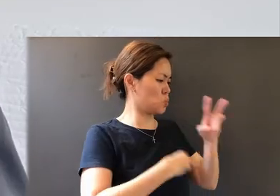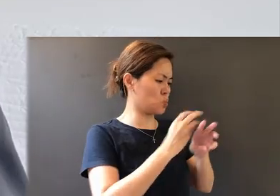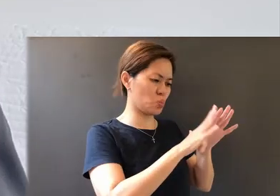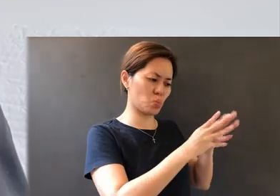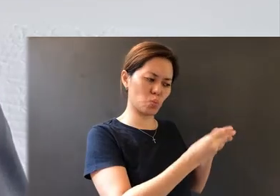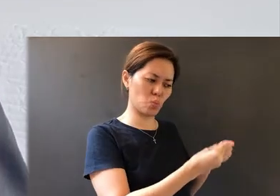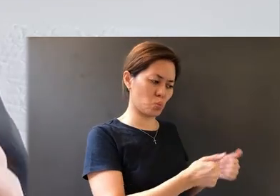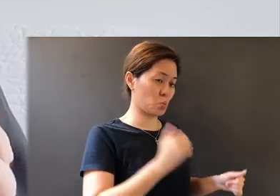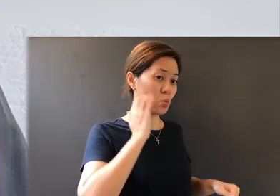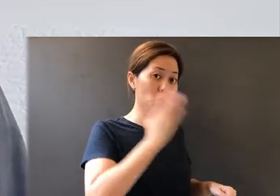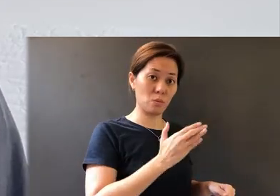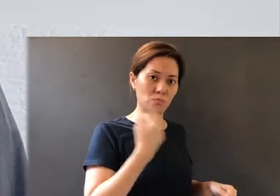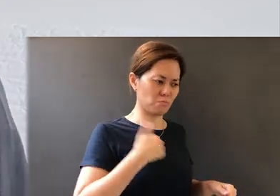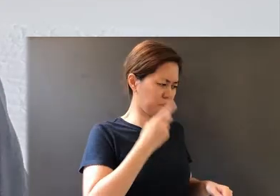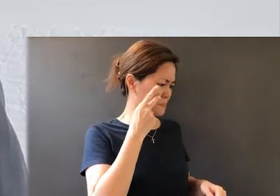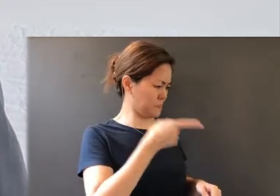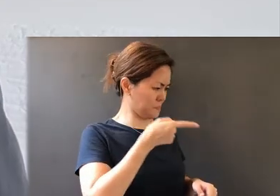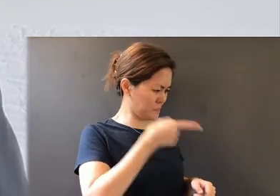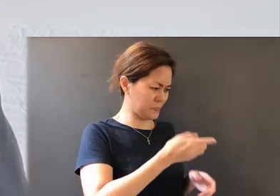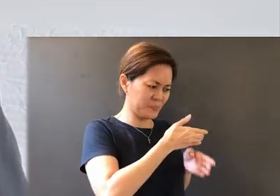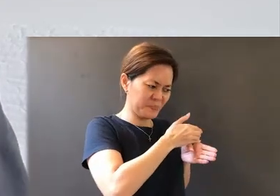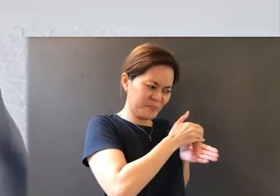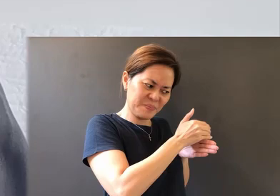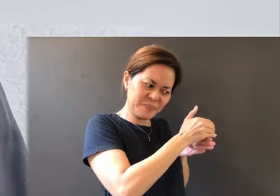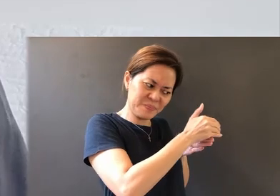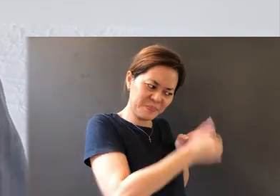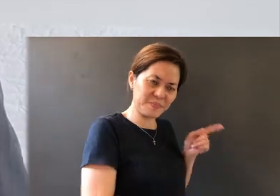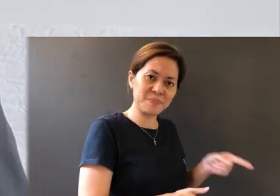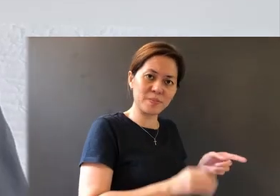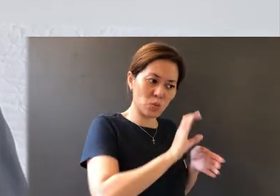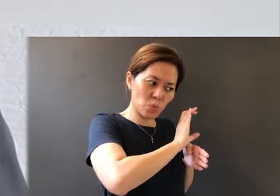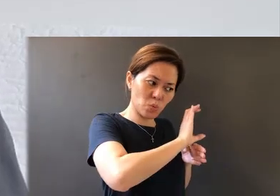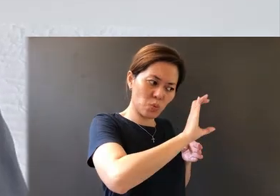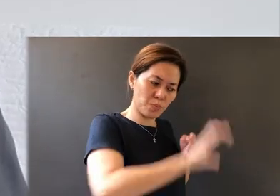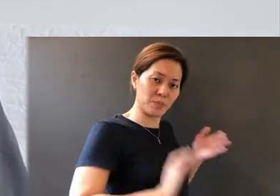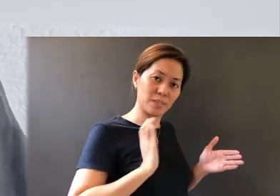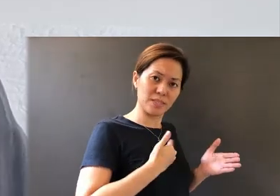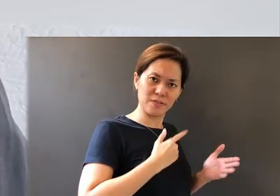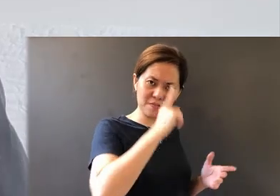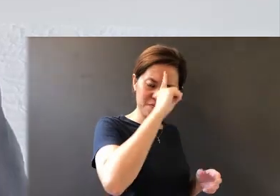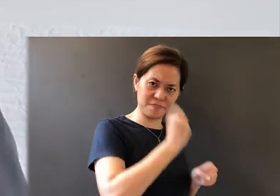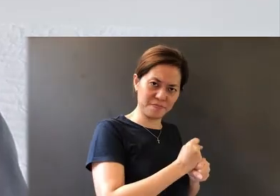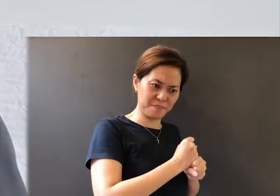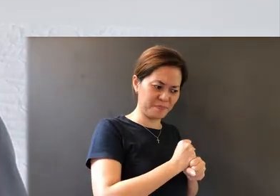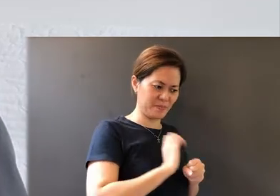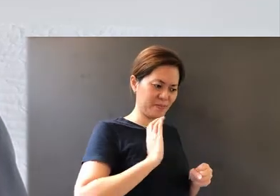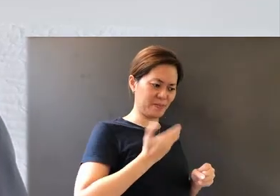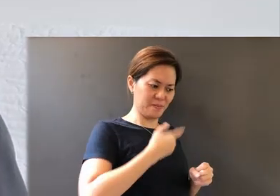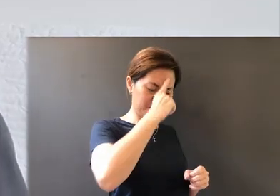We are looking at the end, the completion of our faith, the perfection of our faith.